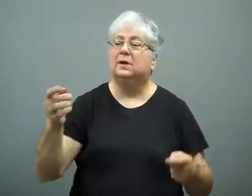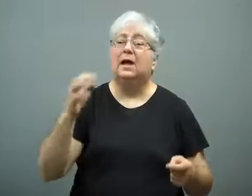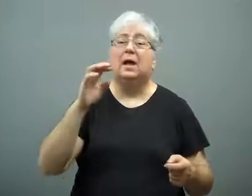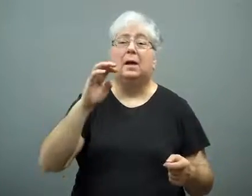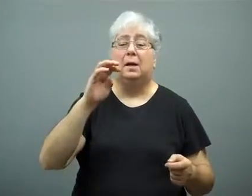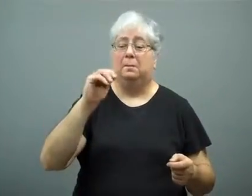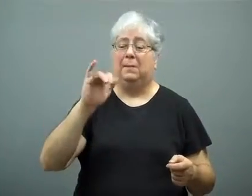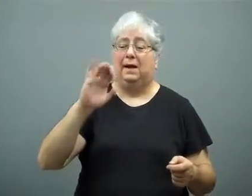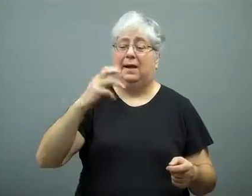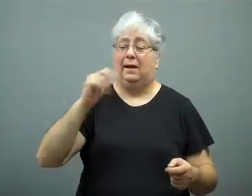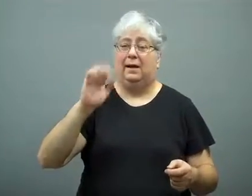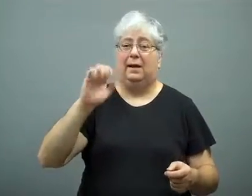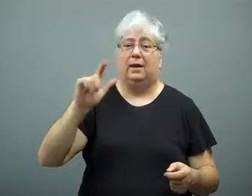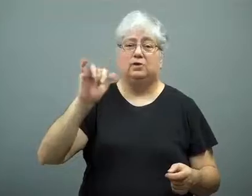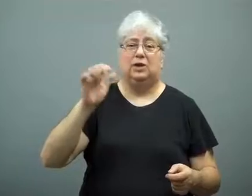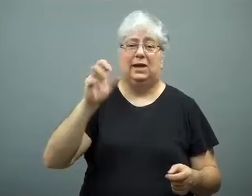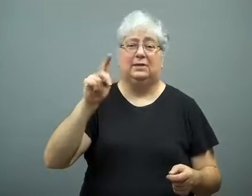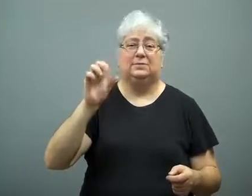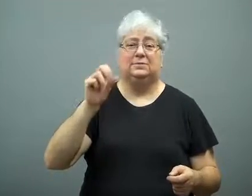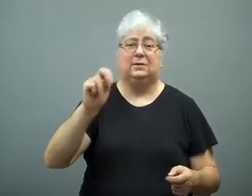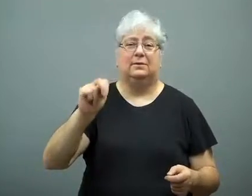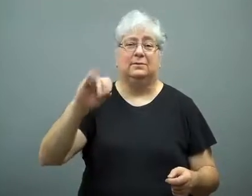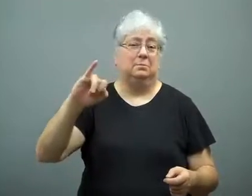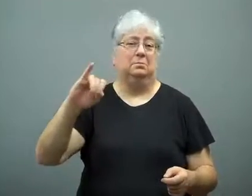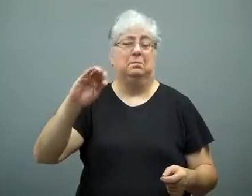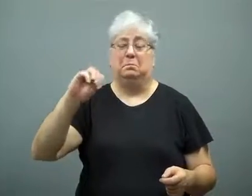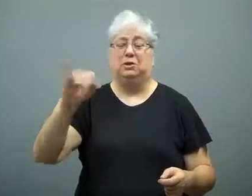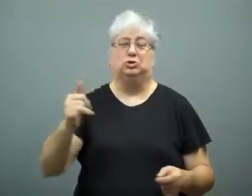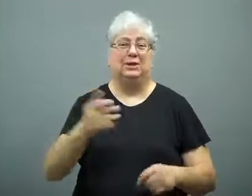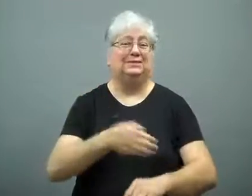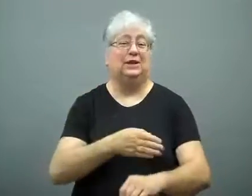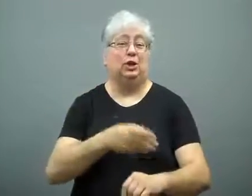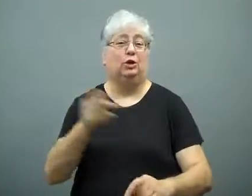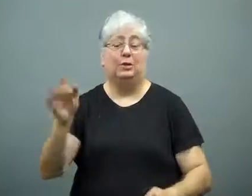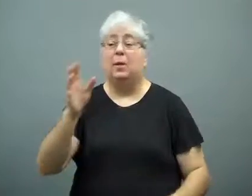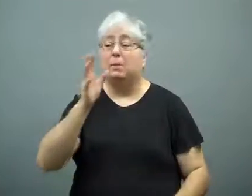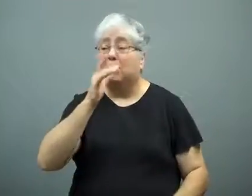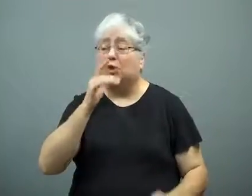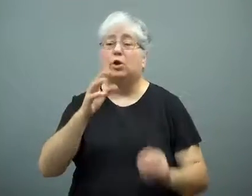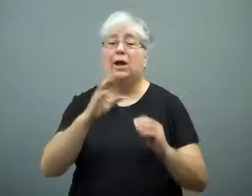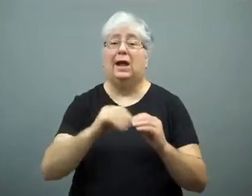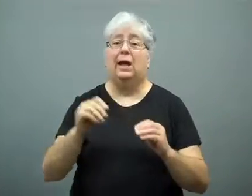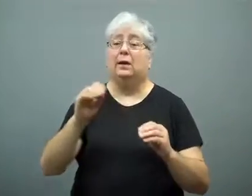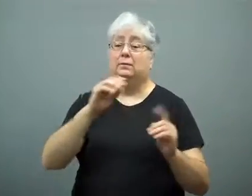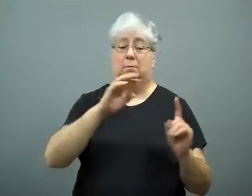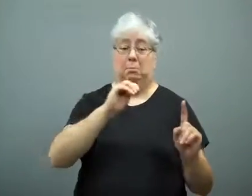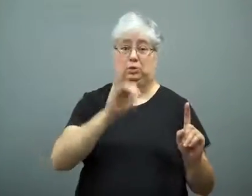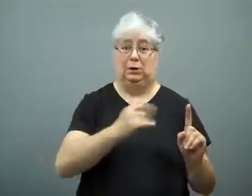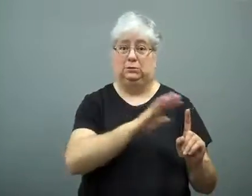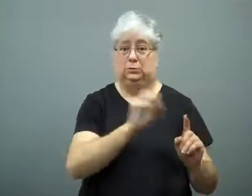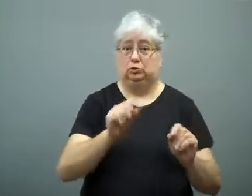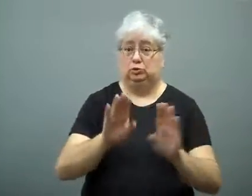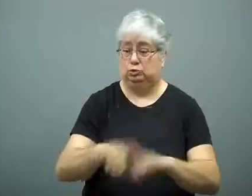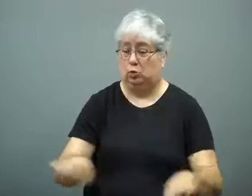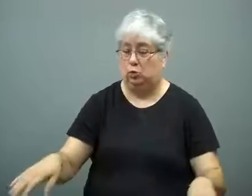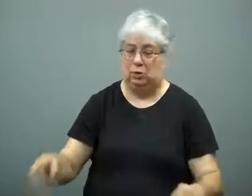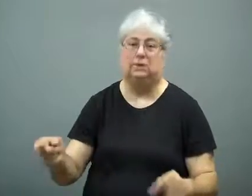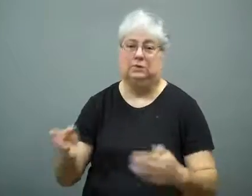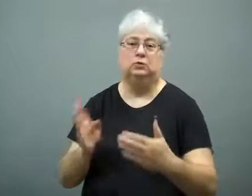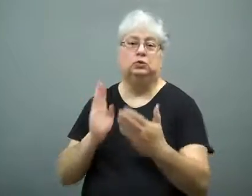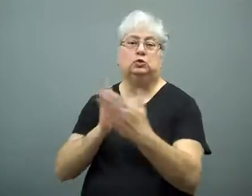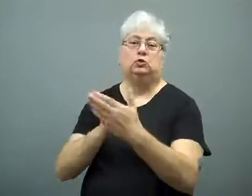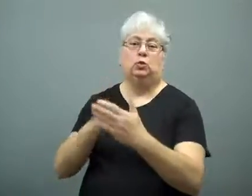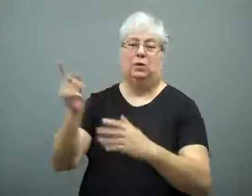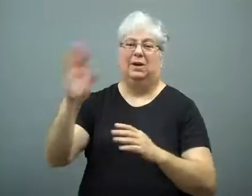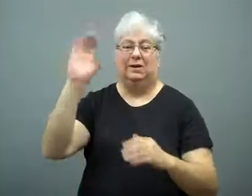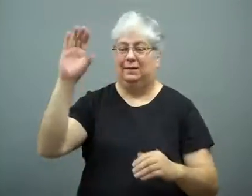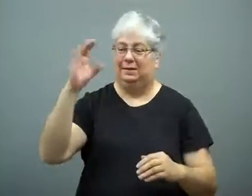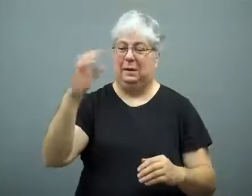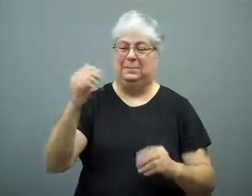Singer Michael Jackson's mother and children